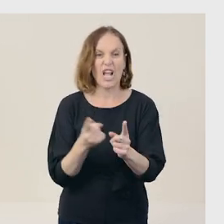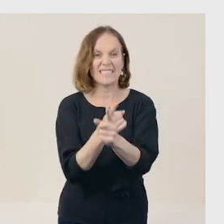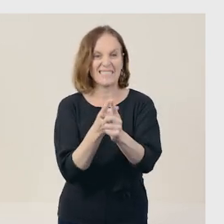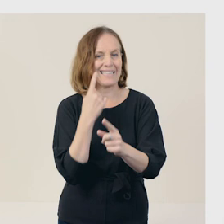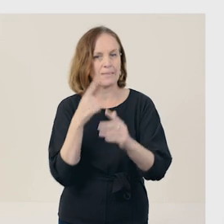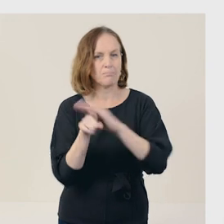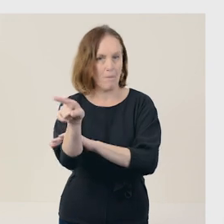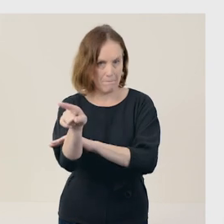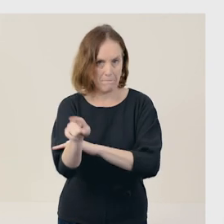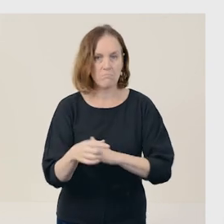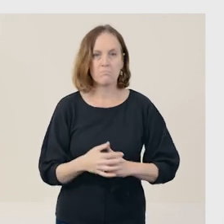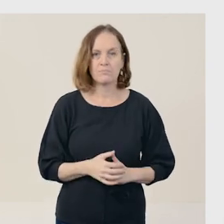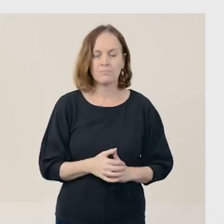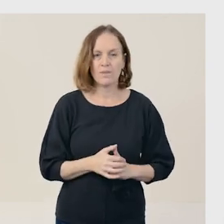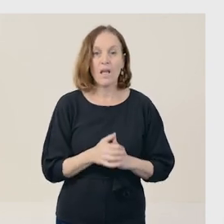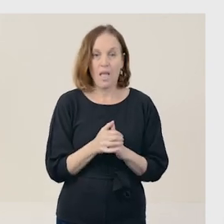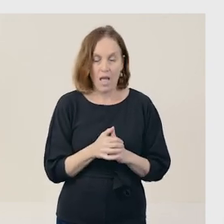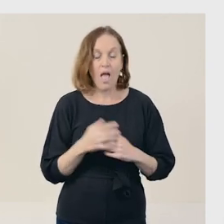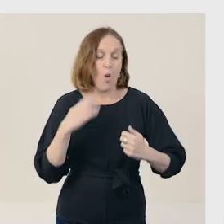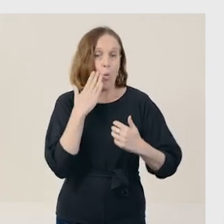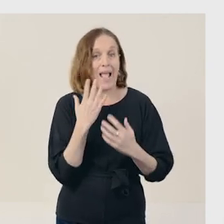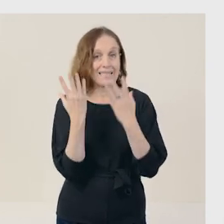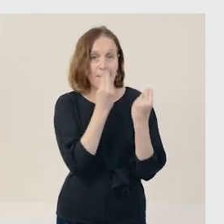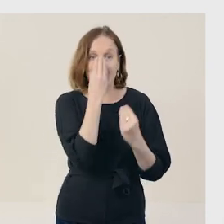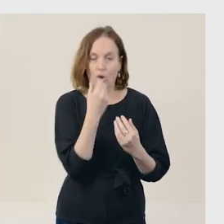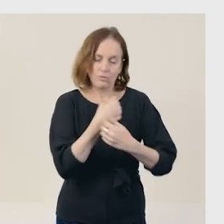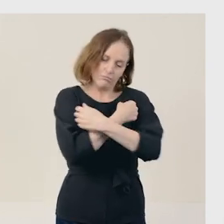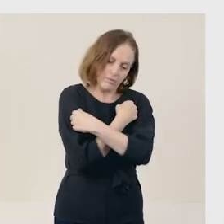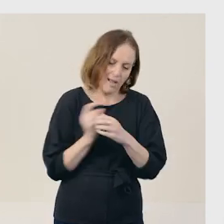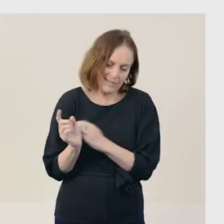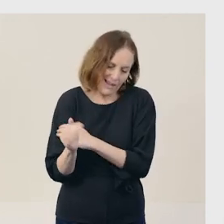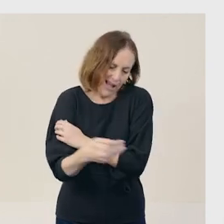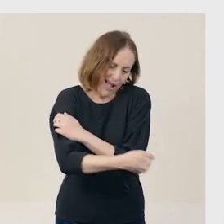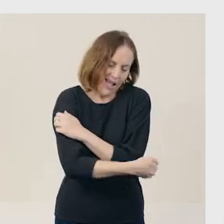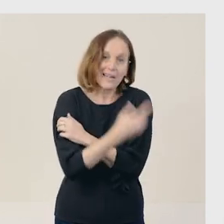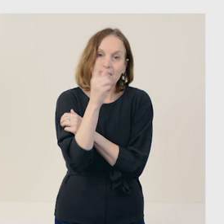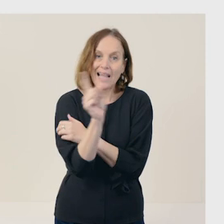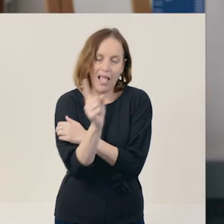And, it also wraps around the curled up fox when it sleeps, so that keeps it warm.